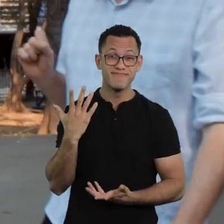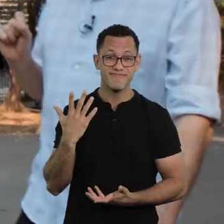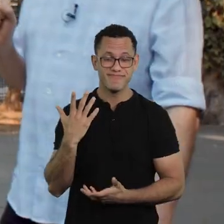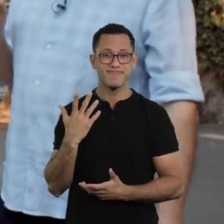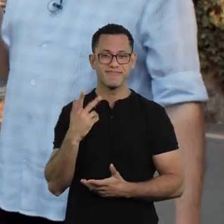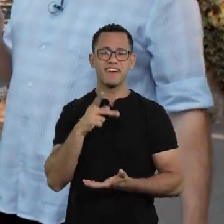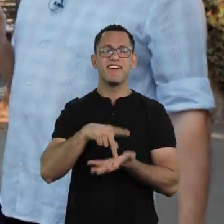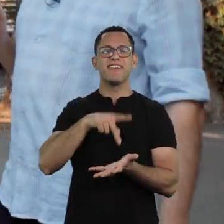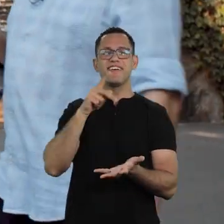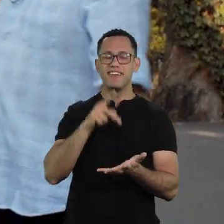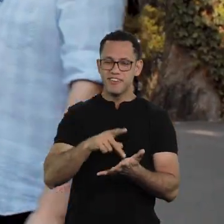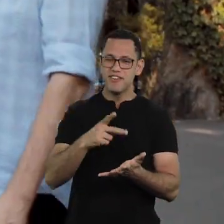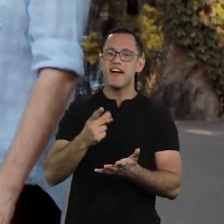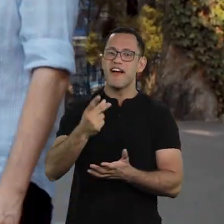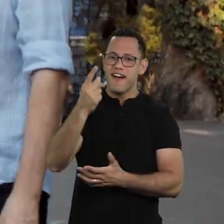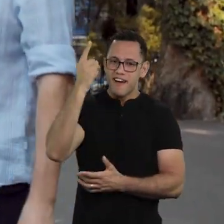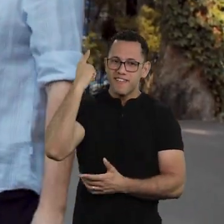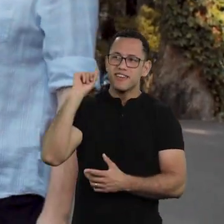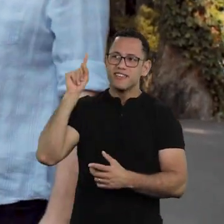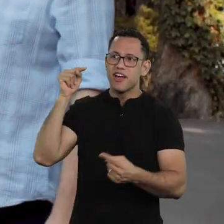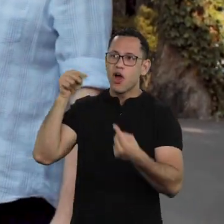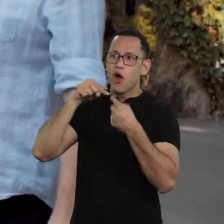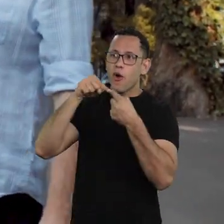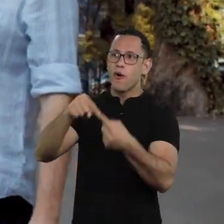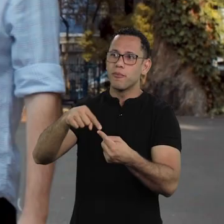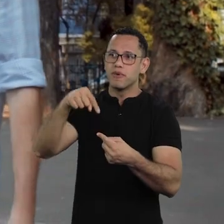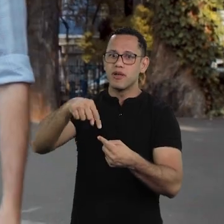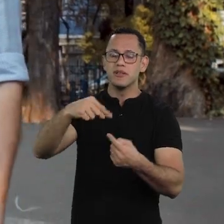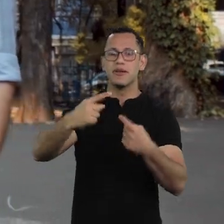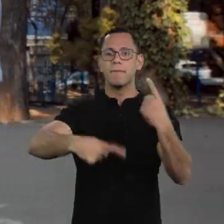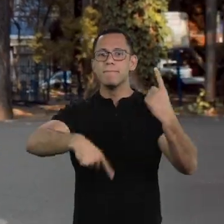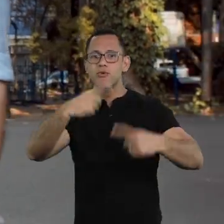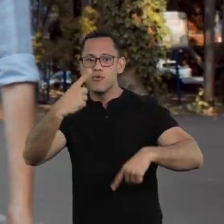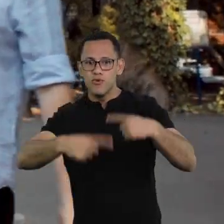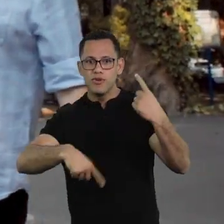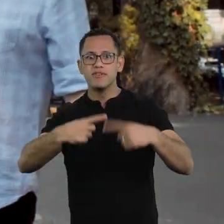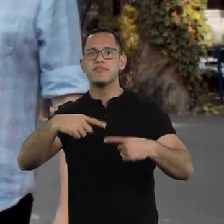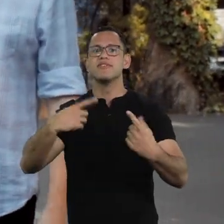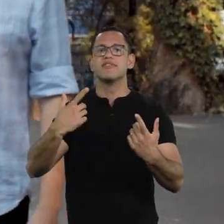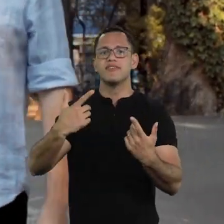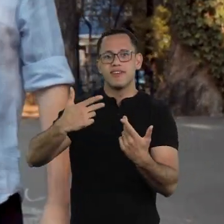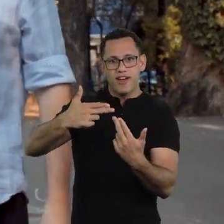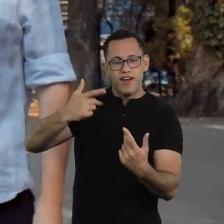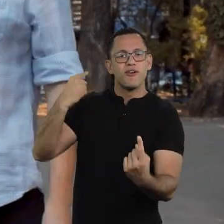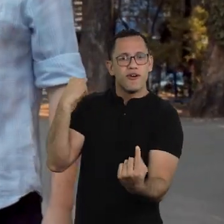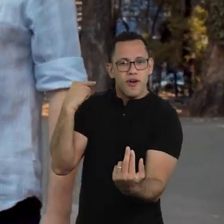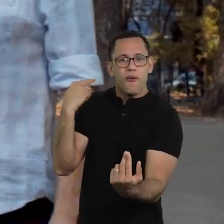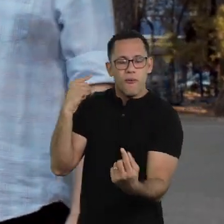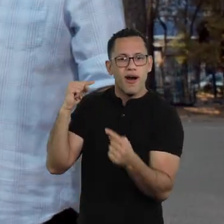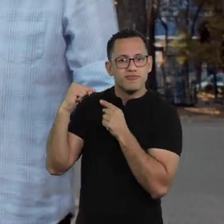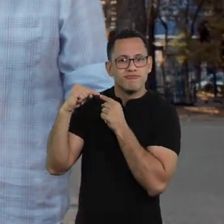Which is a chronicle of our current story, our political story, and that’s it, anything goes.